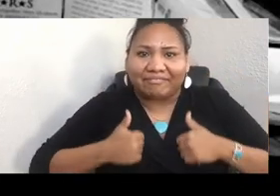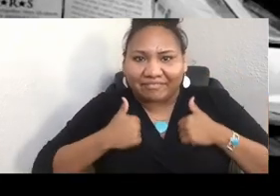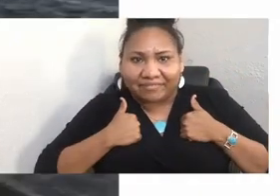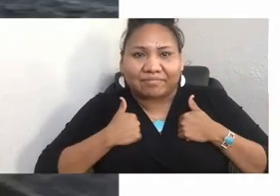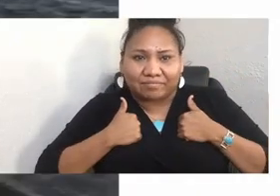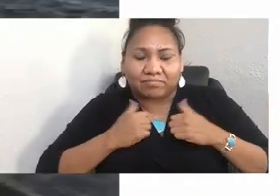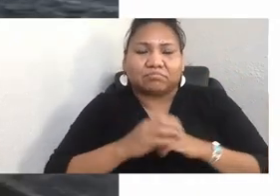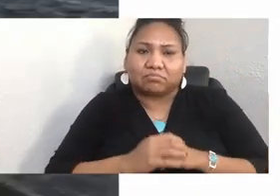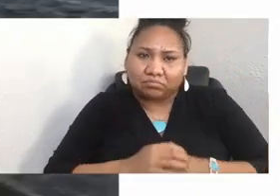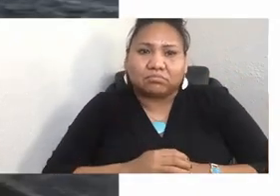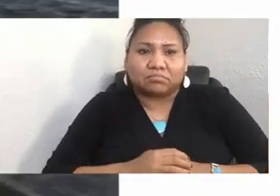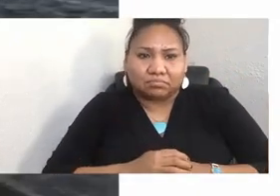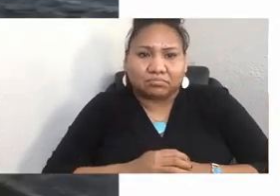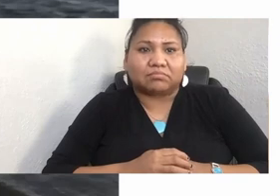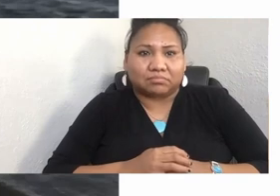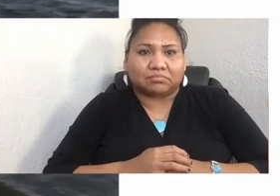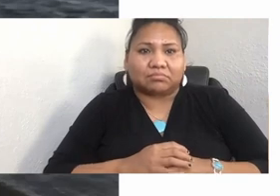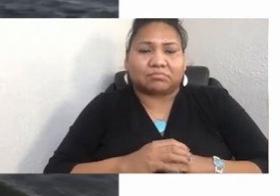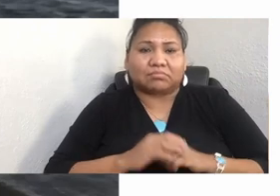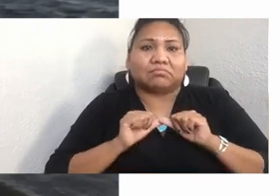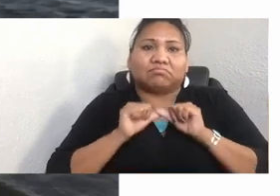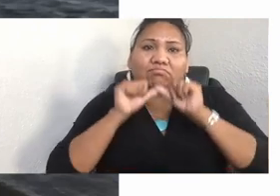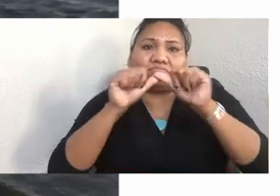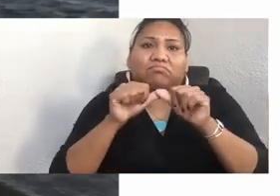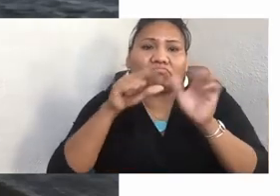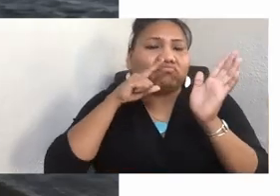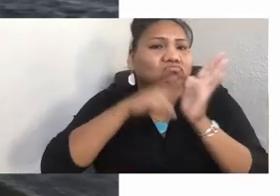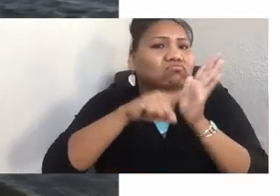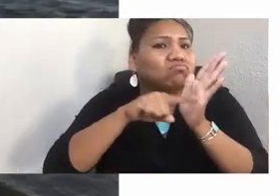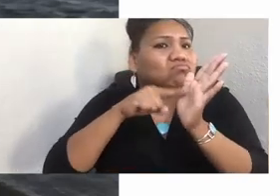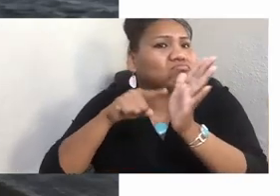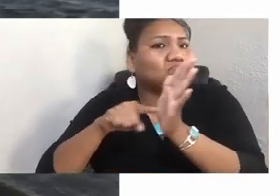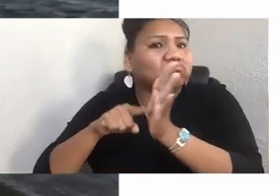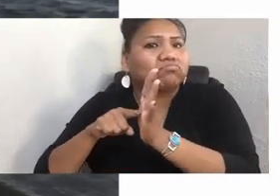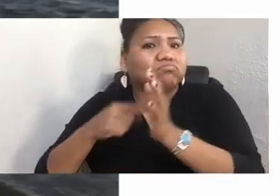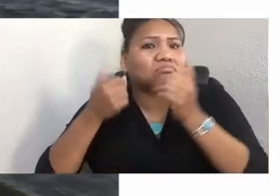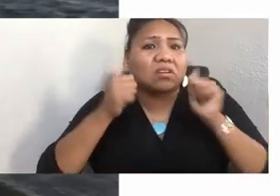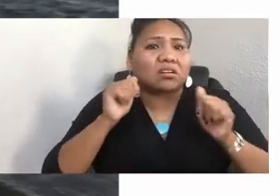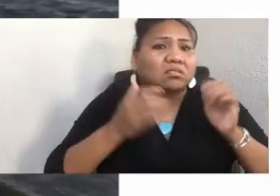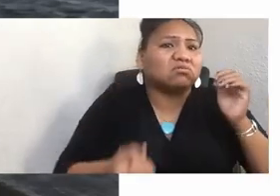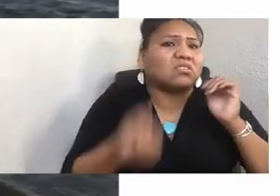As I've continued down this exploratory path, attempting to understand contemporary Indigenous identity, I was deeply struck by my encounter